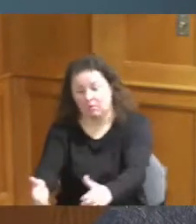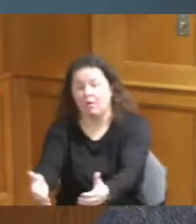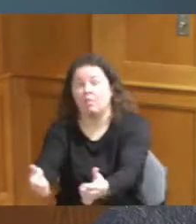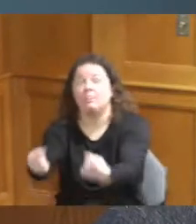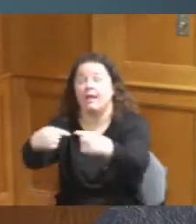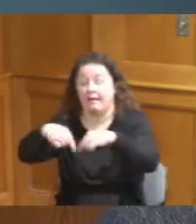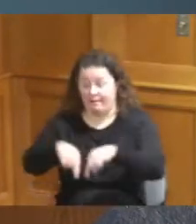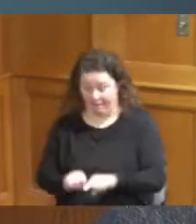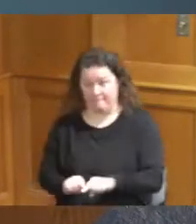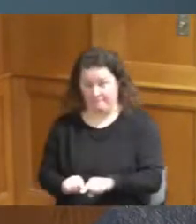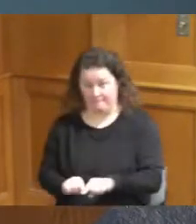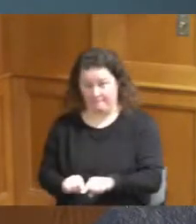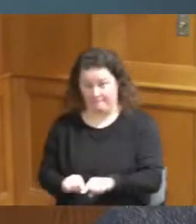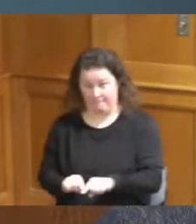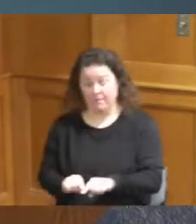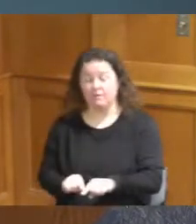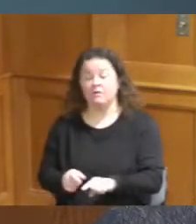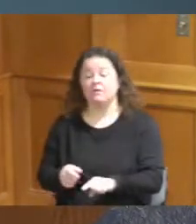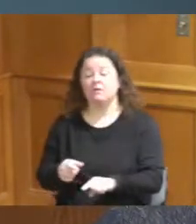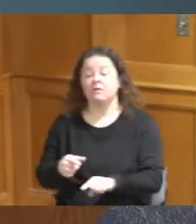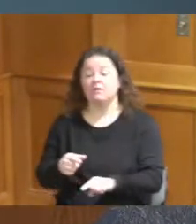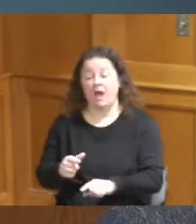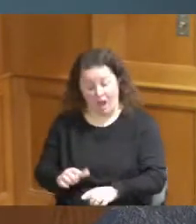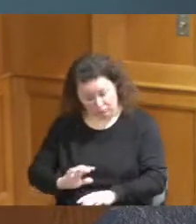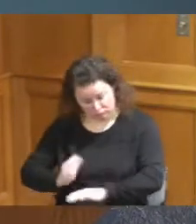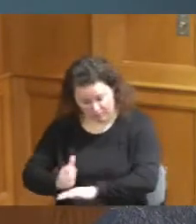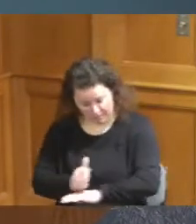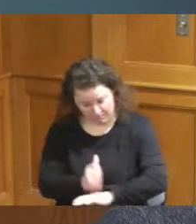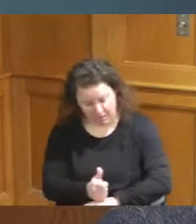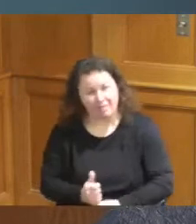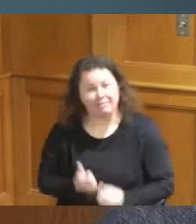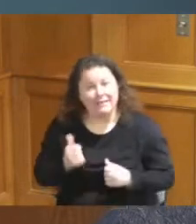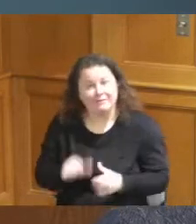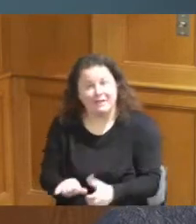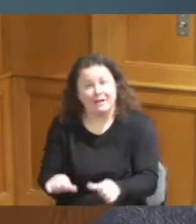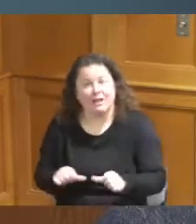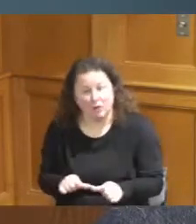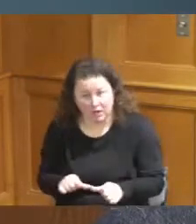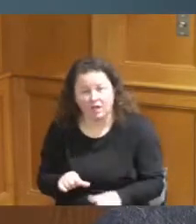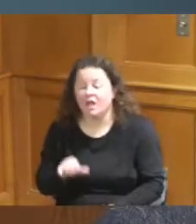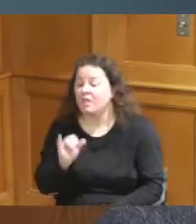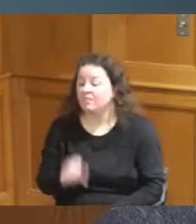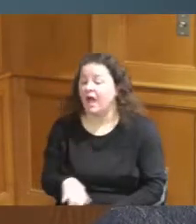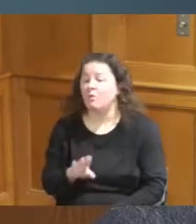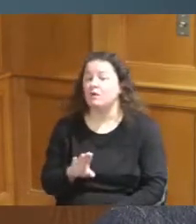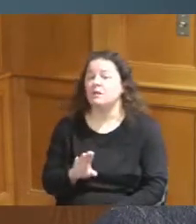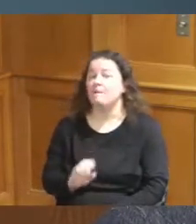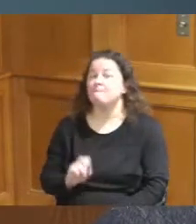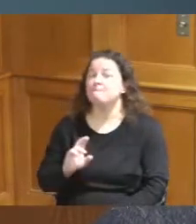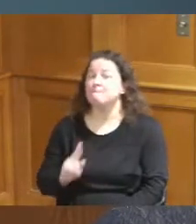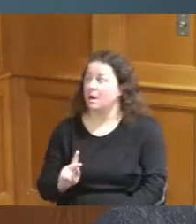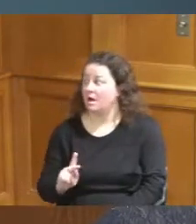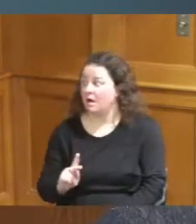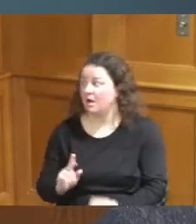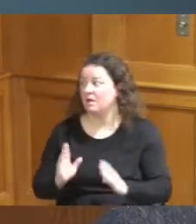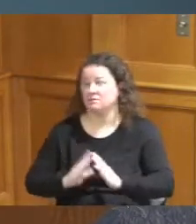and that area was Bucktown around that area and they were run off of that area because of what